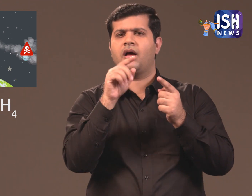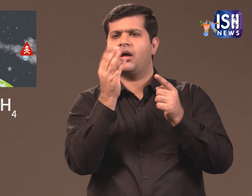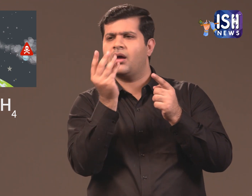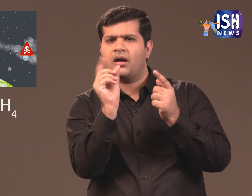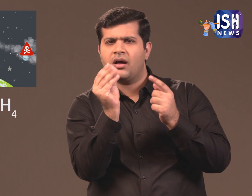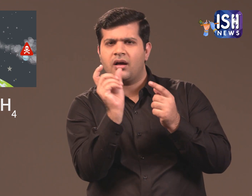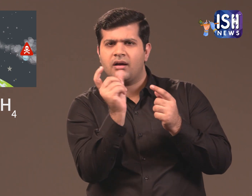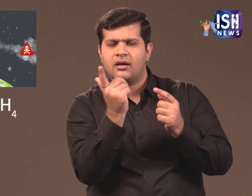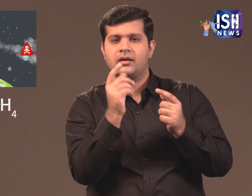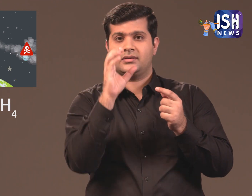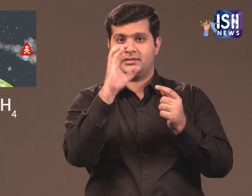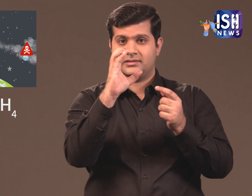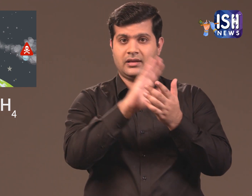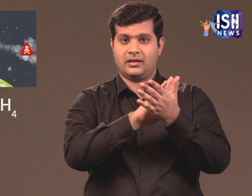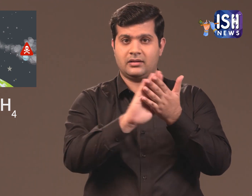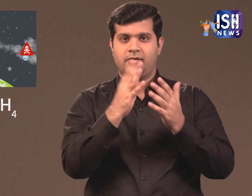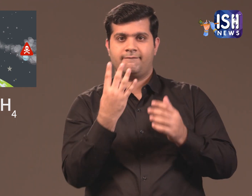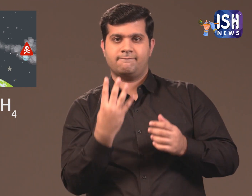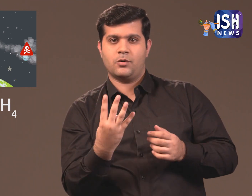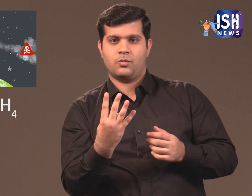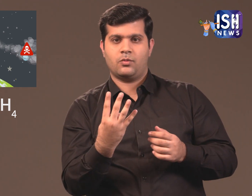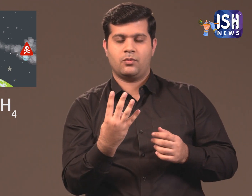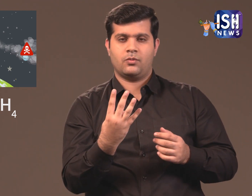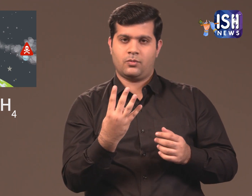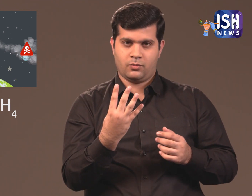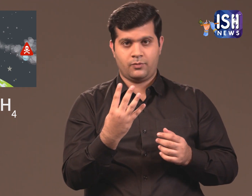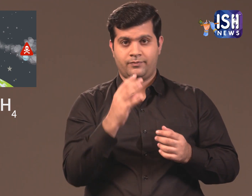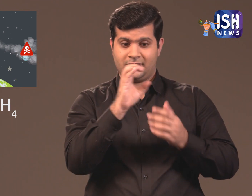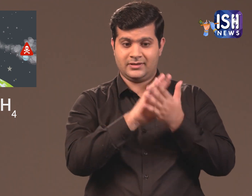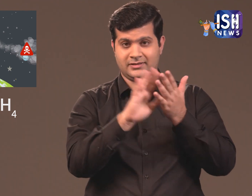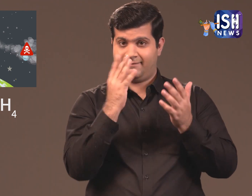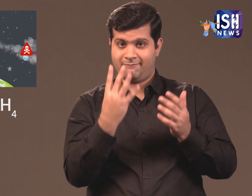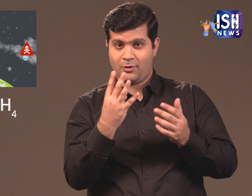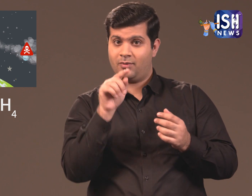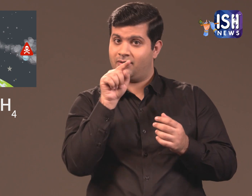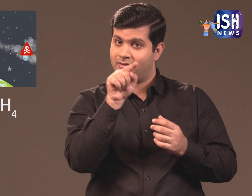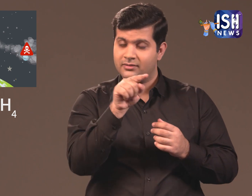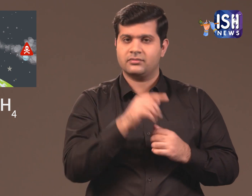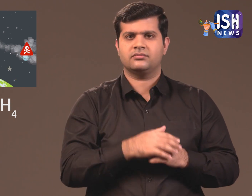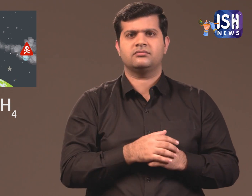Its chemical formula is CH4.